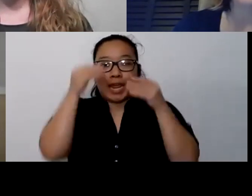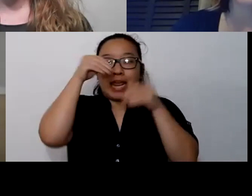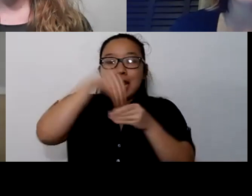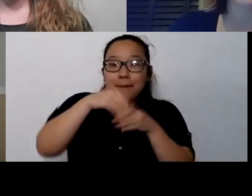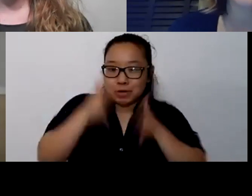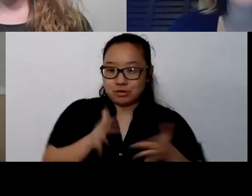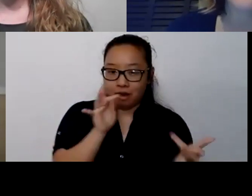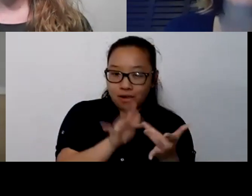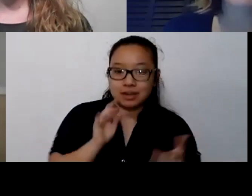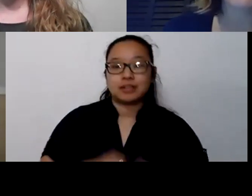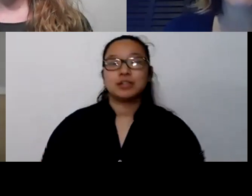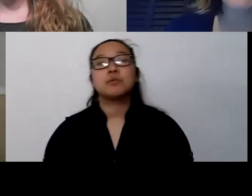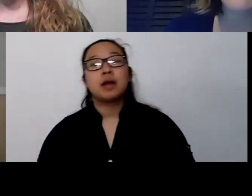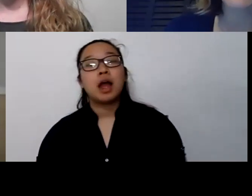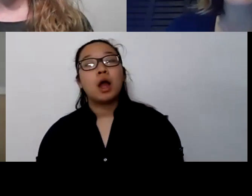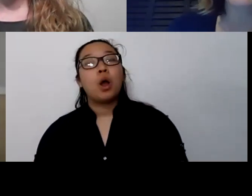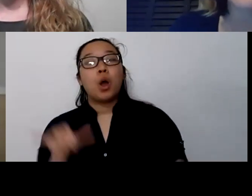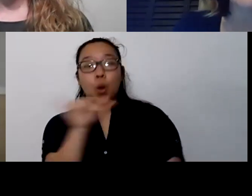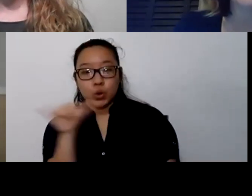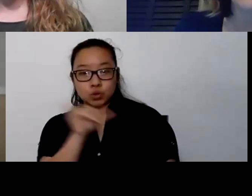And so it may be worth finding out if your town